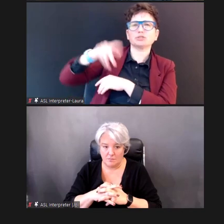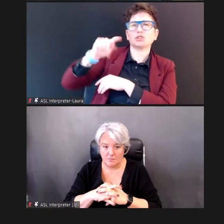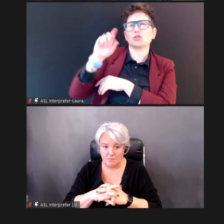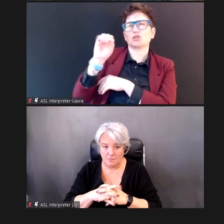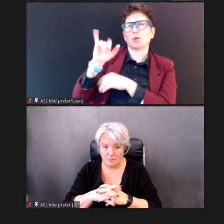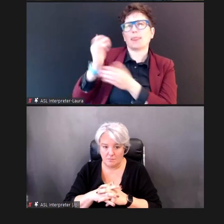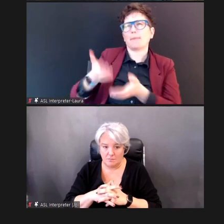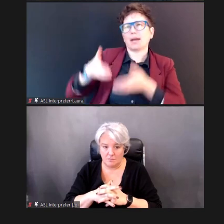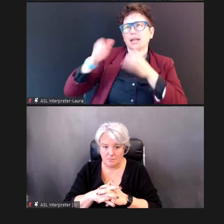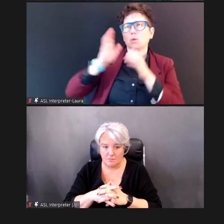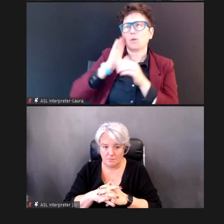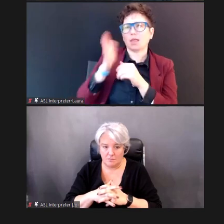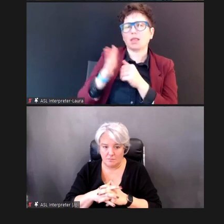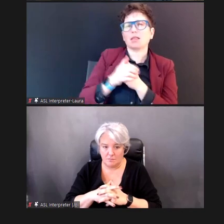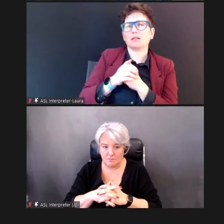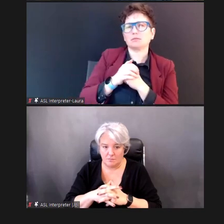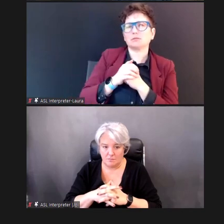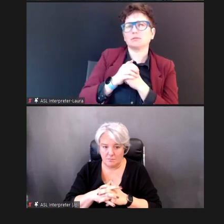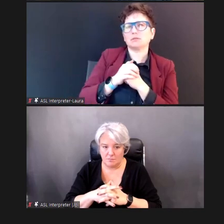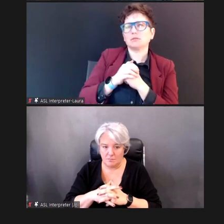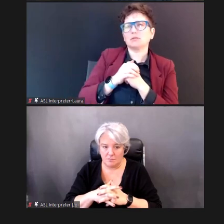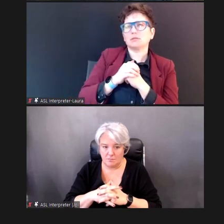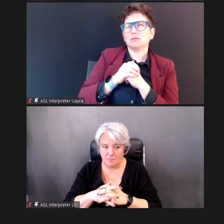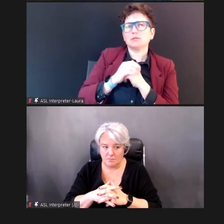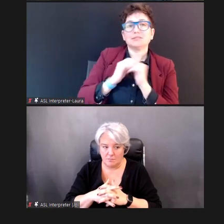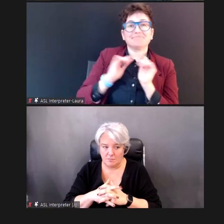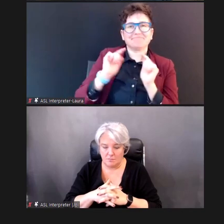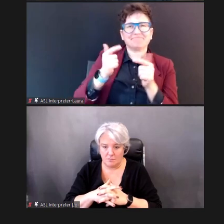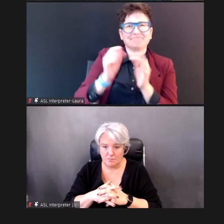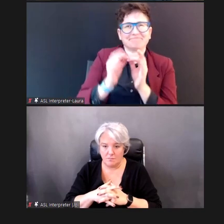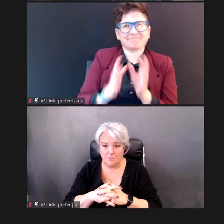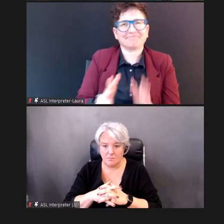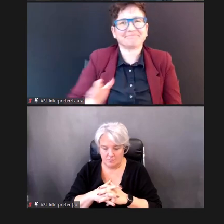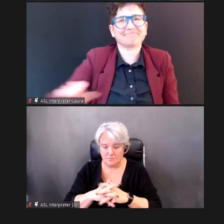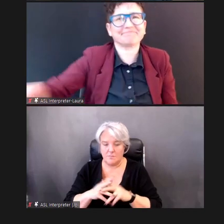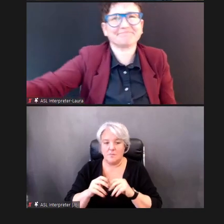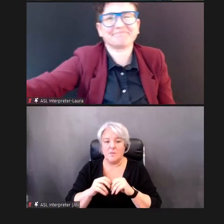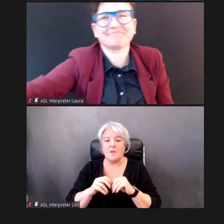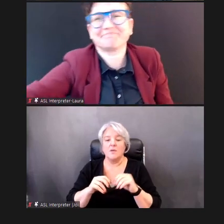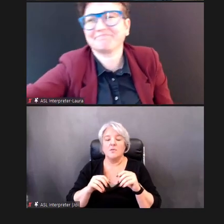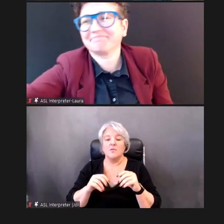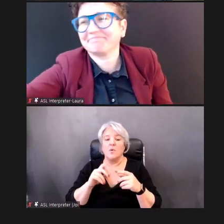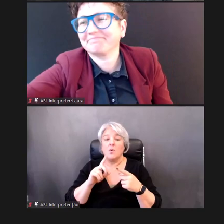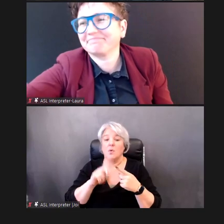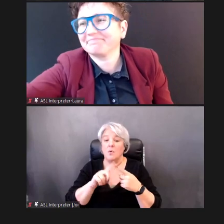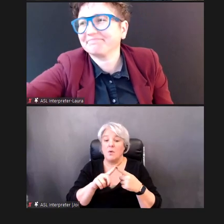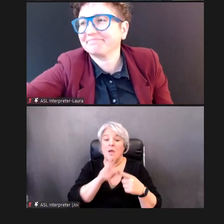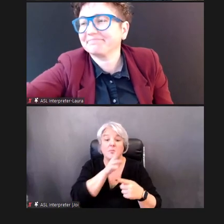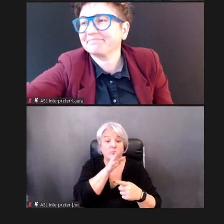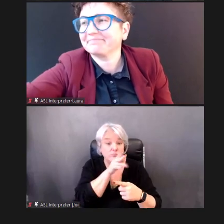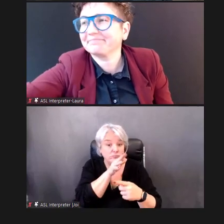the bucket; and so, I am not only verbally instructing, but I am physically modeling, and helping her.